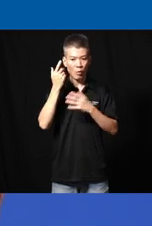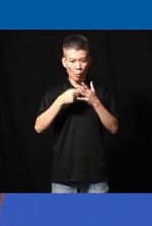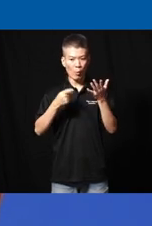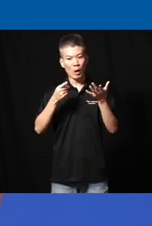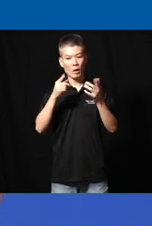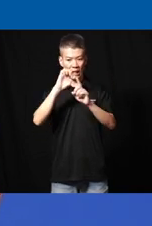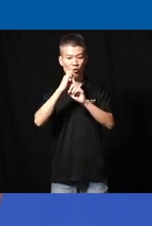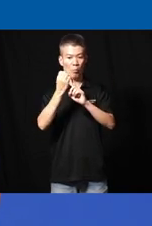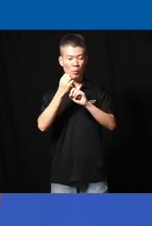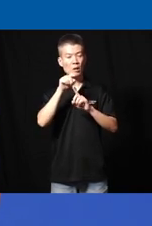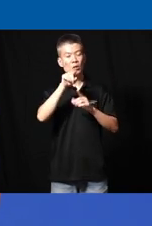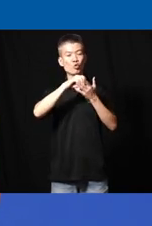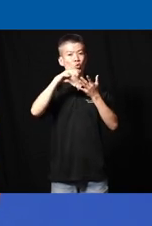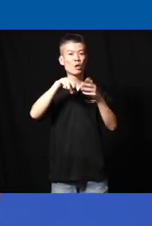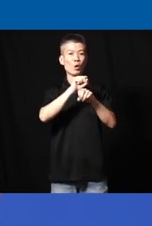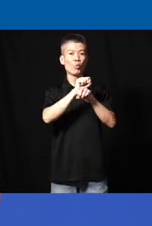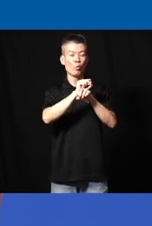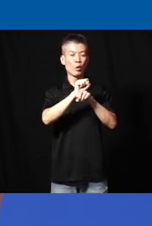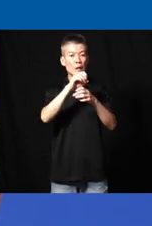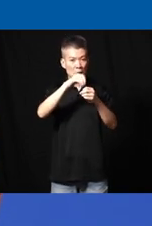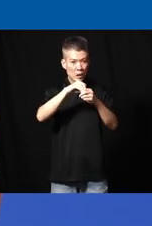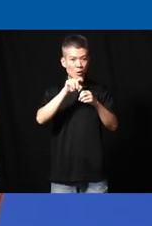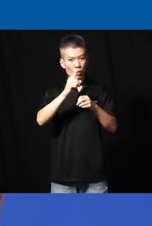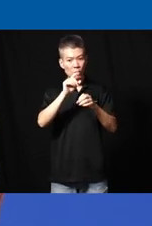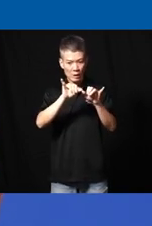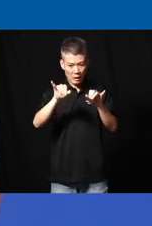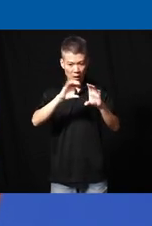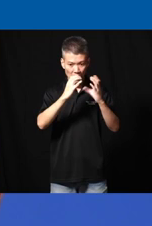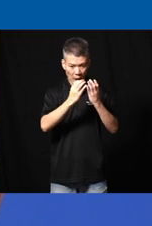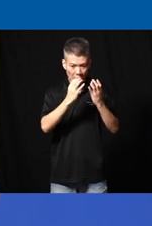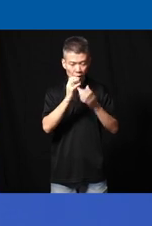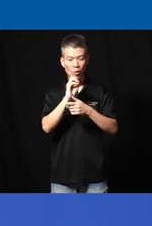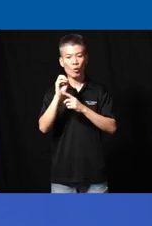environment the student is working in do they just stay in the classroom do they move from